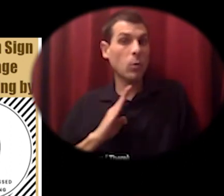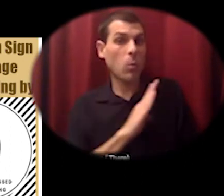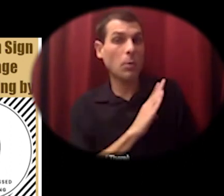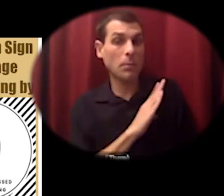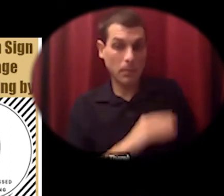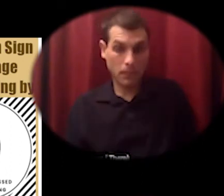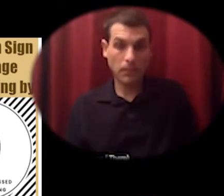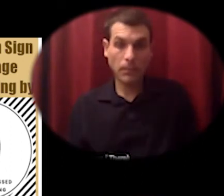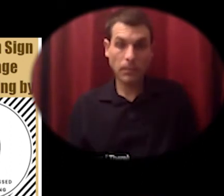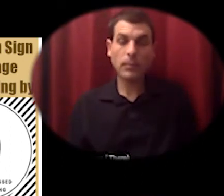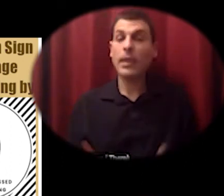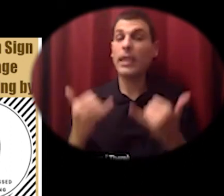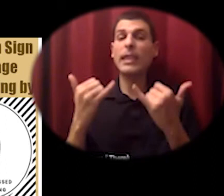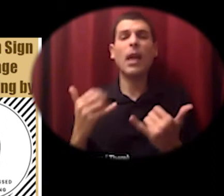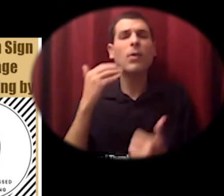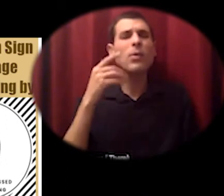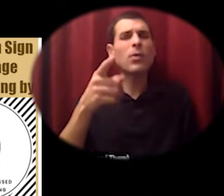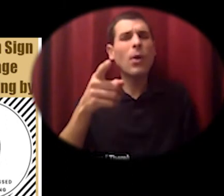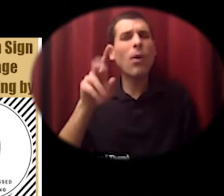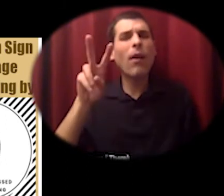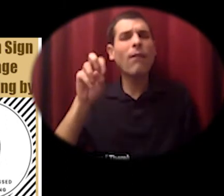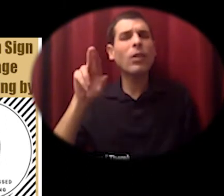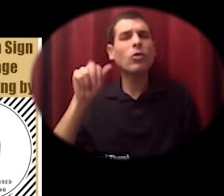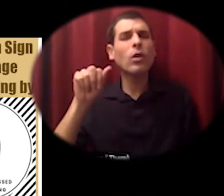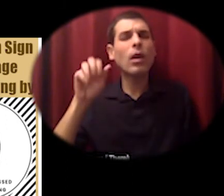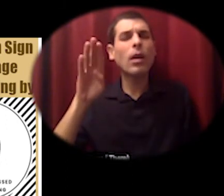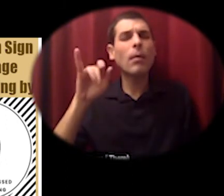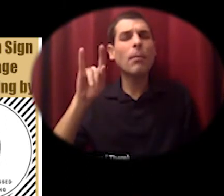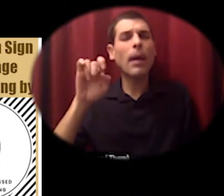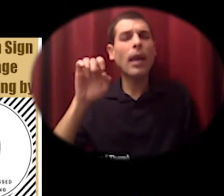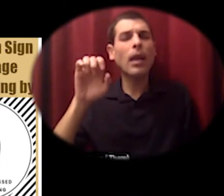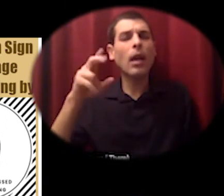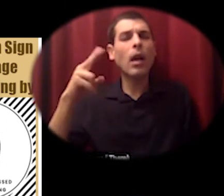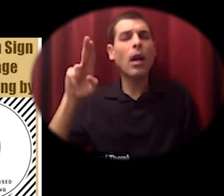ventura bike hub and i'm just gonna do a little now i'm gonna go to screen share